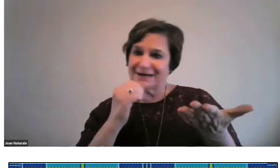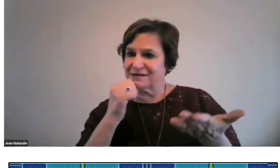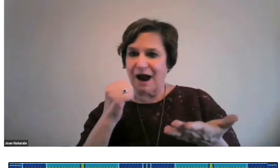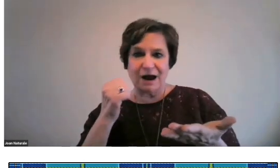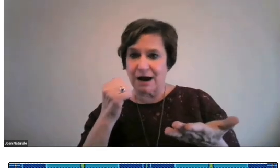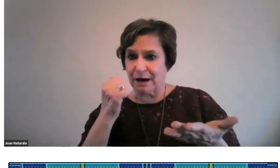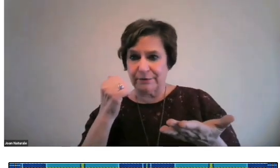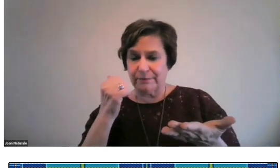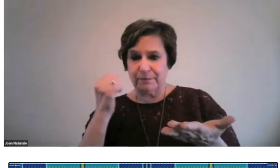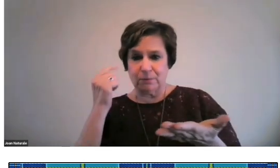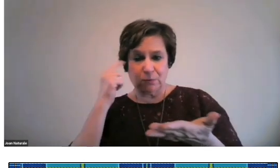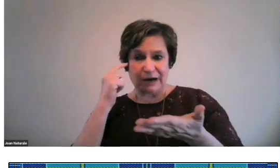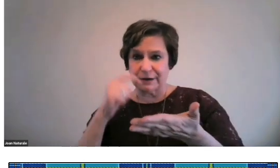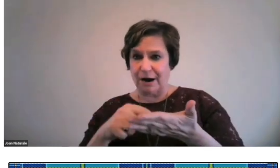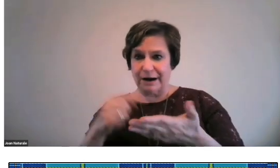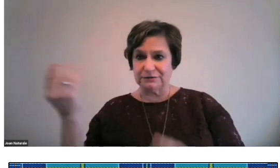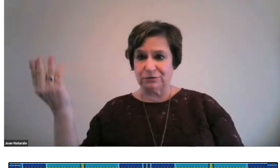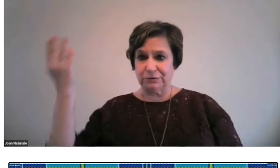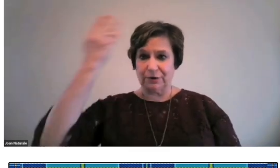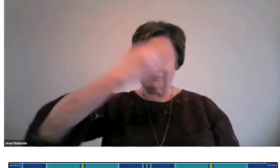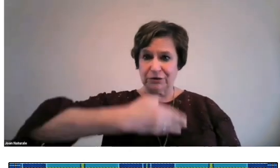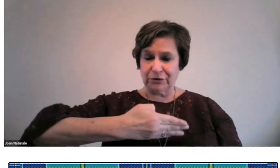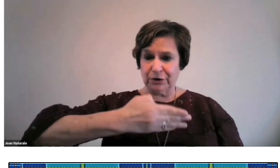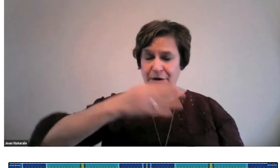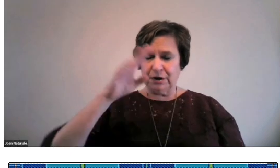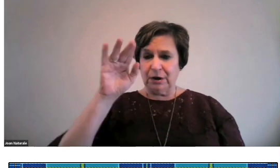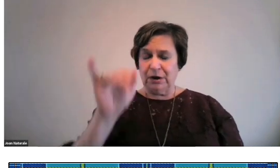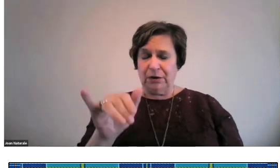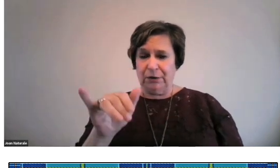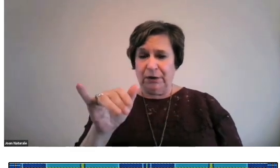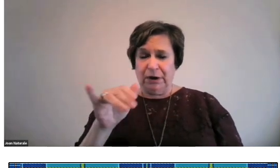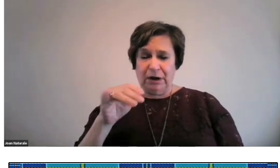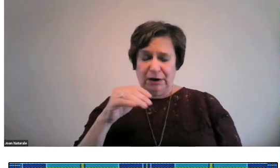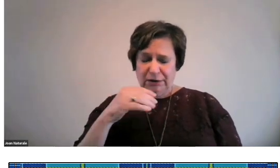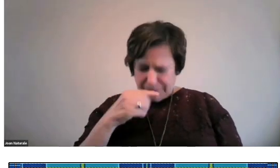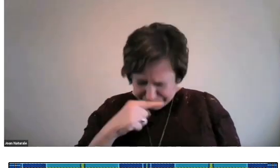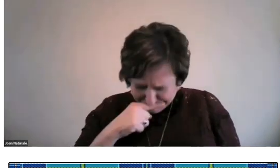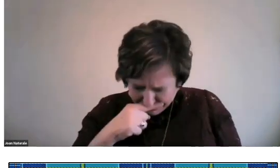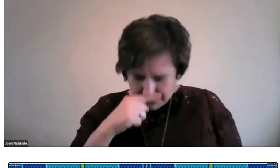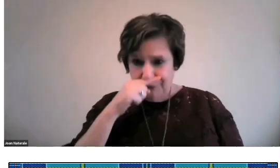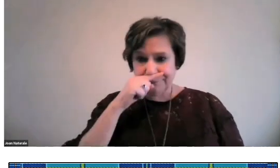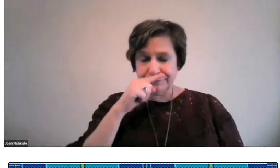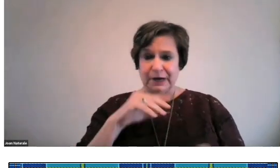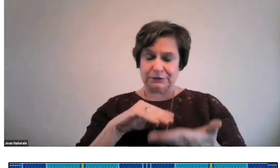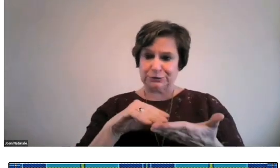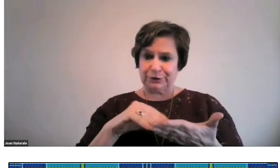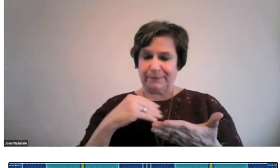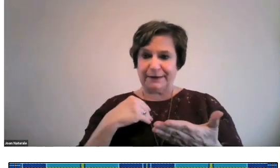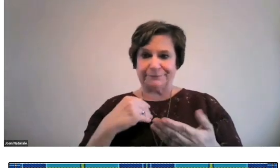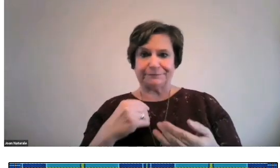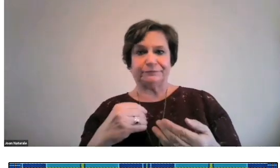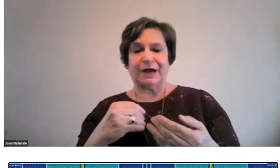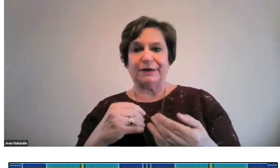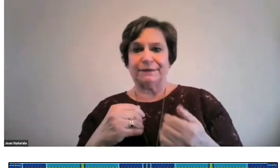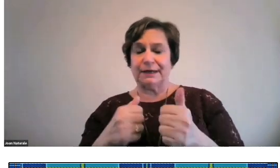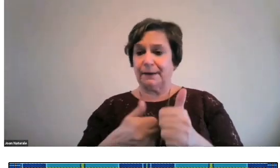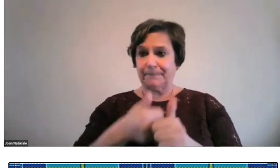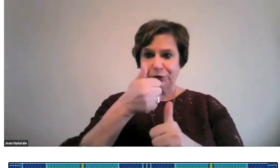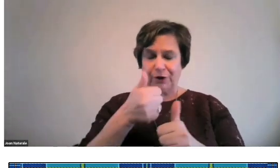These may not be recognized or they're overlooked. Excuse me.